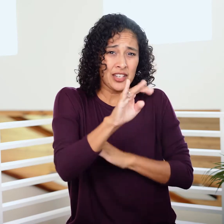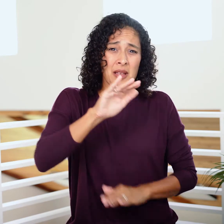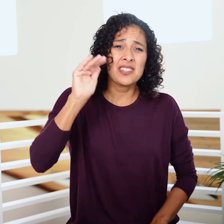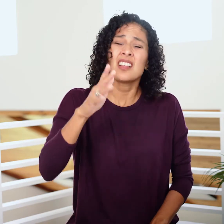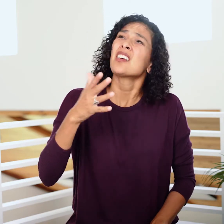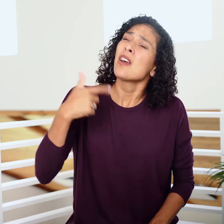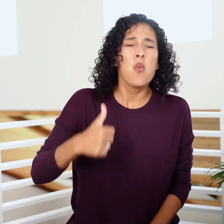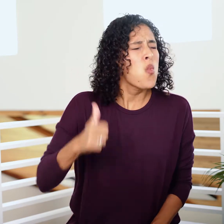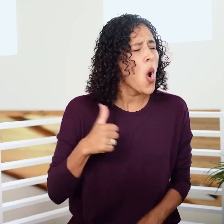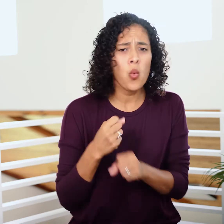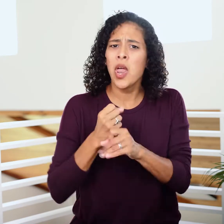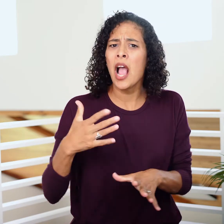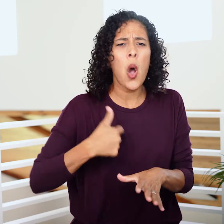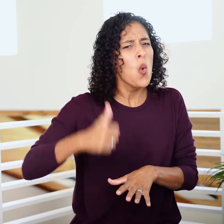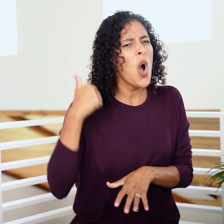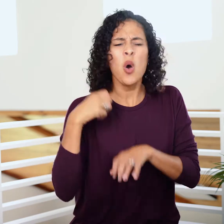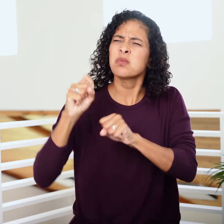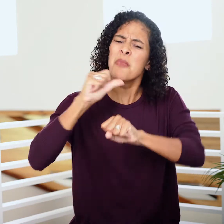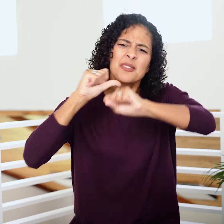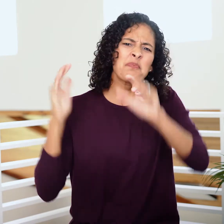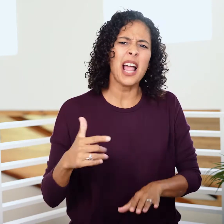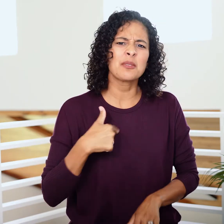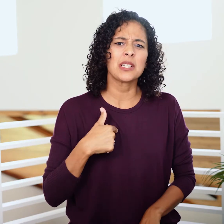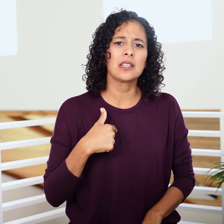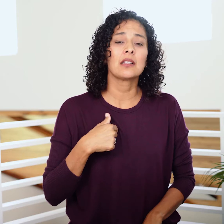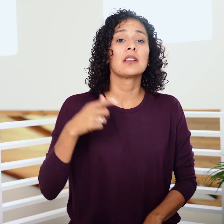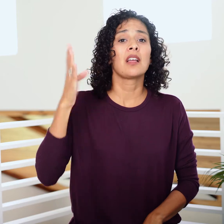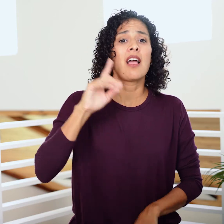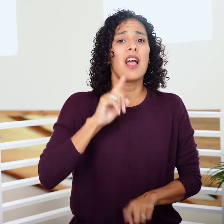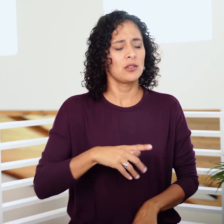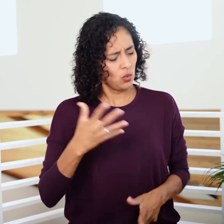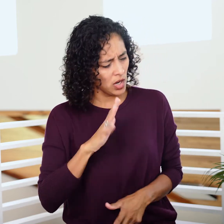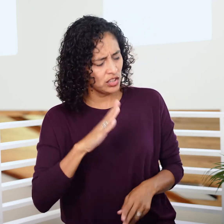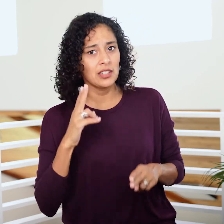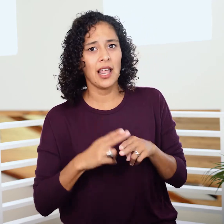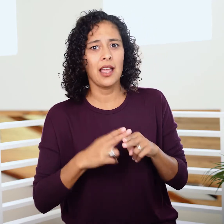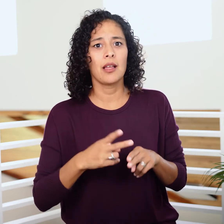Jacob tells him he won’t let go until he blesses him. He replies, “What is your name?”